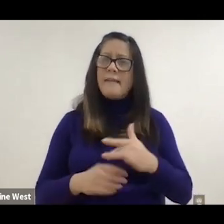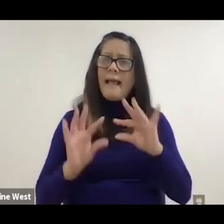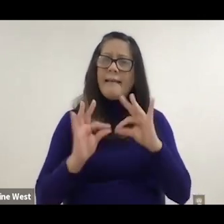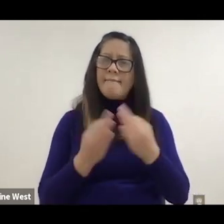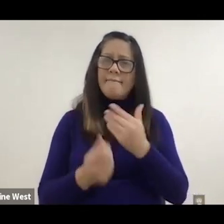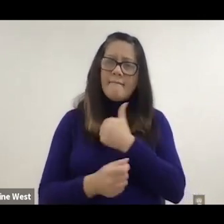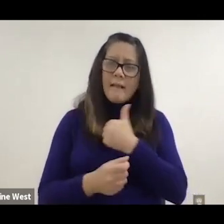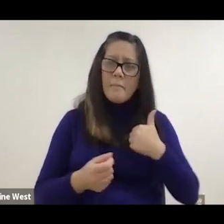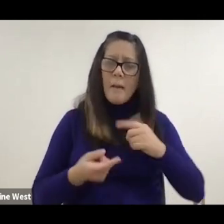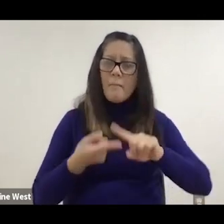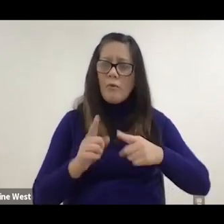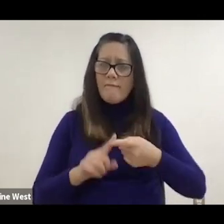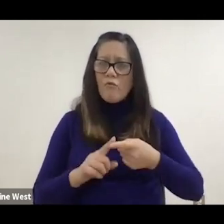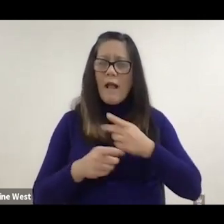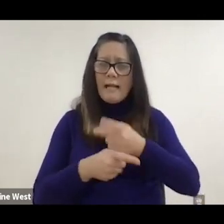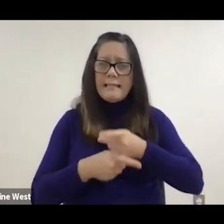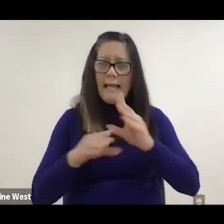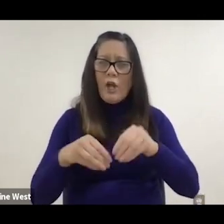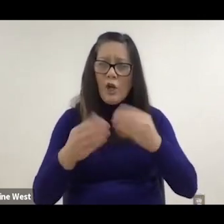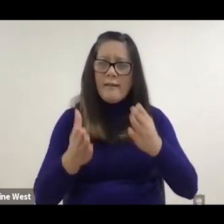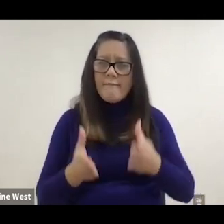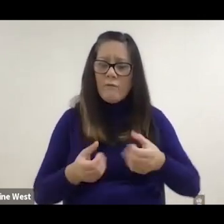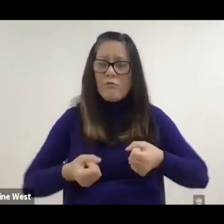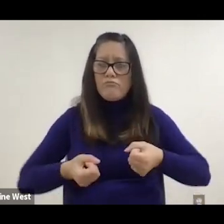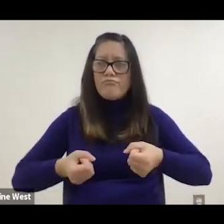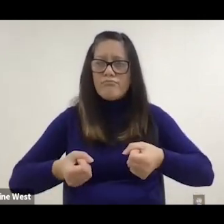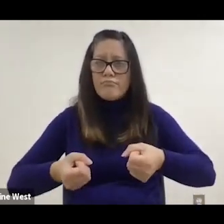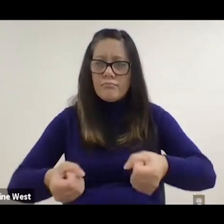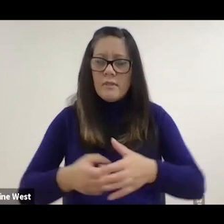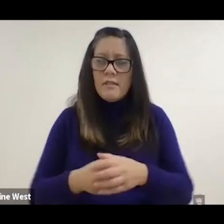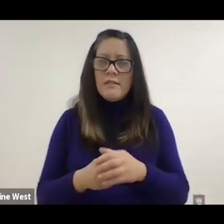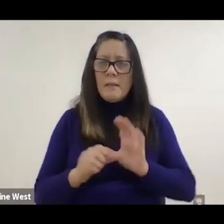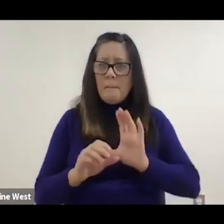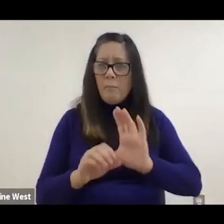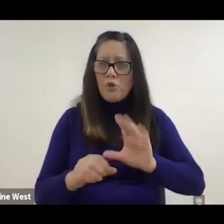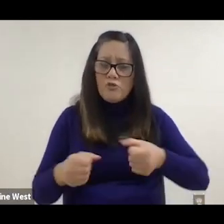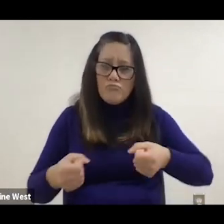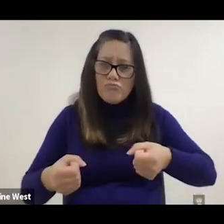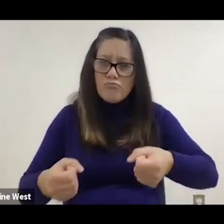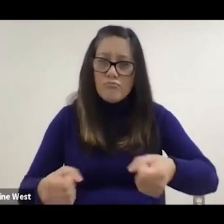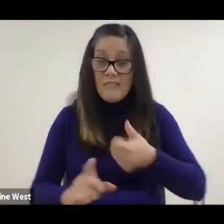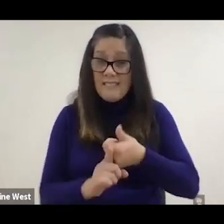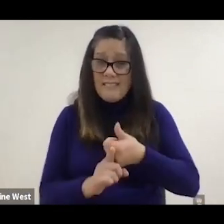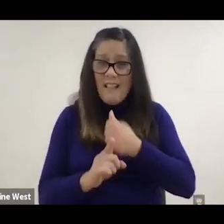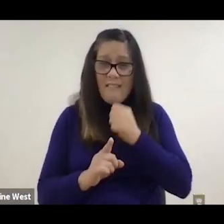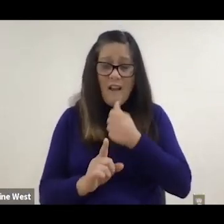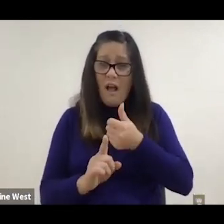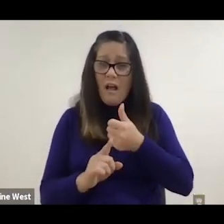a family member or friend or a caregiver. And they didn't have independent mobility.